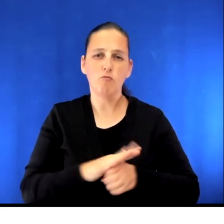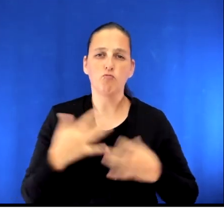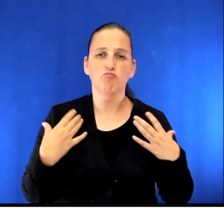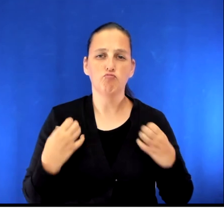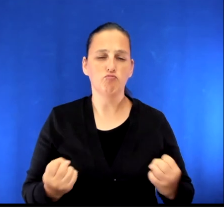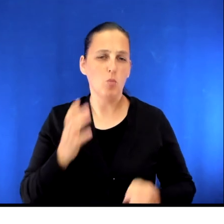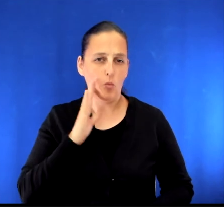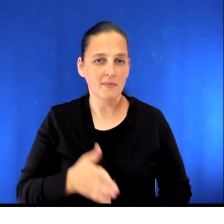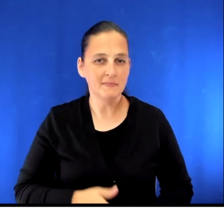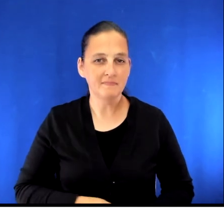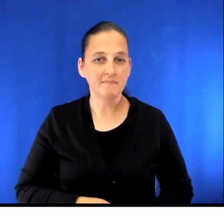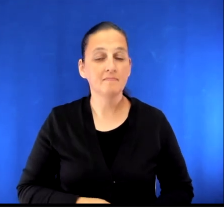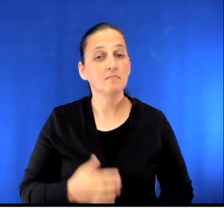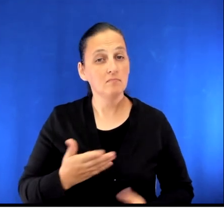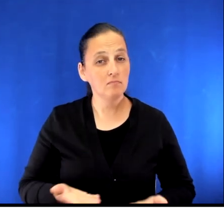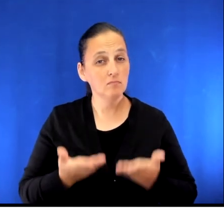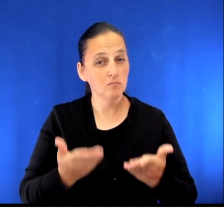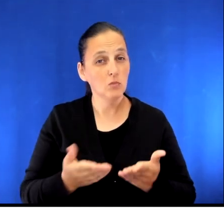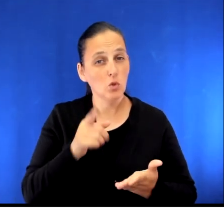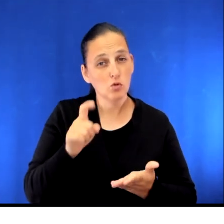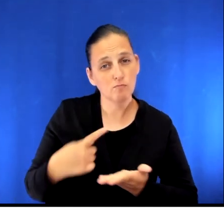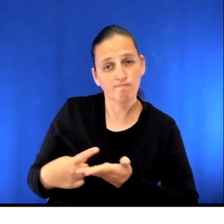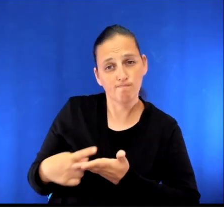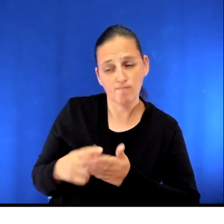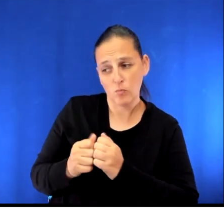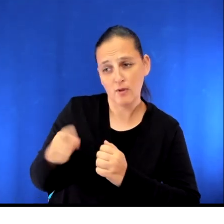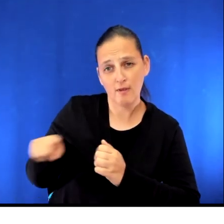We also encourage you to think about and discuss your wishes or instructions